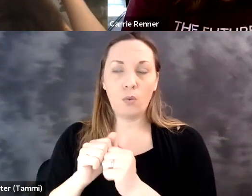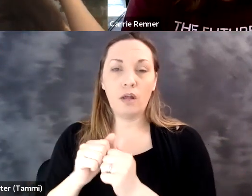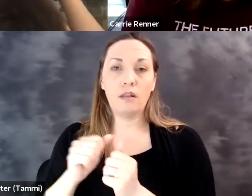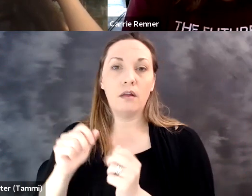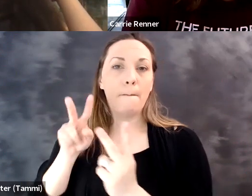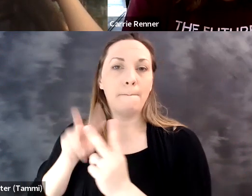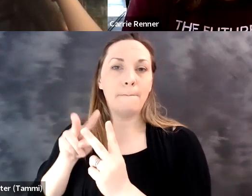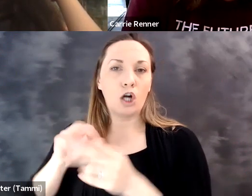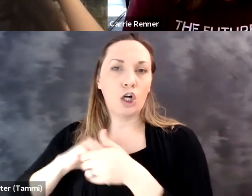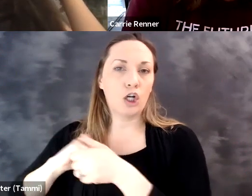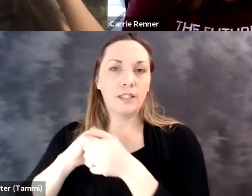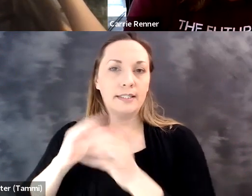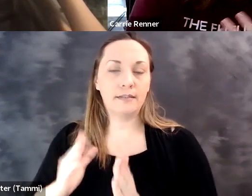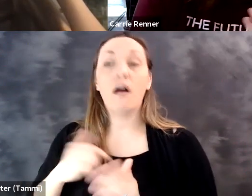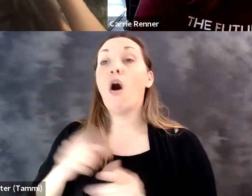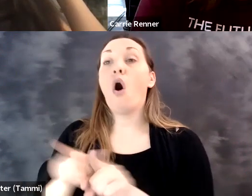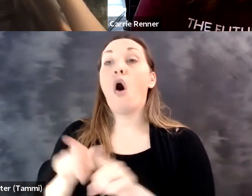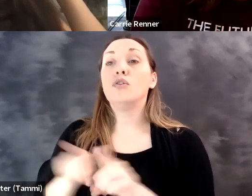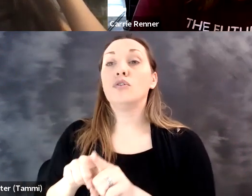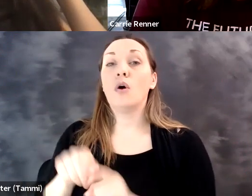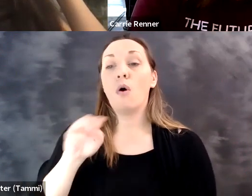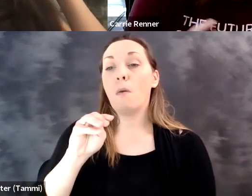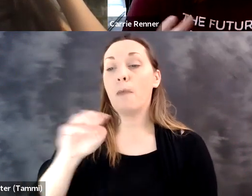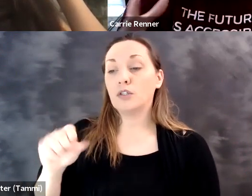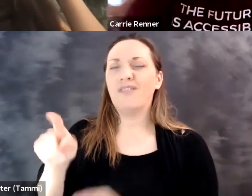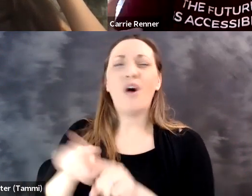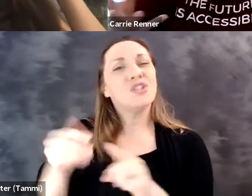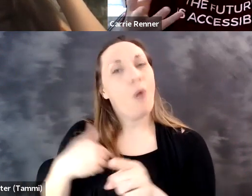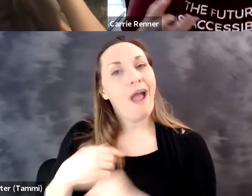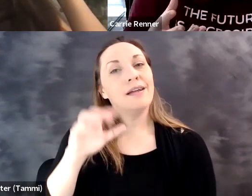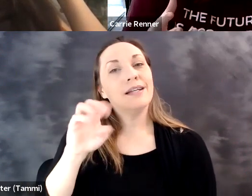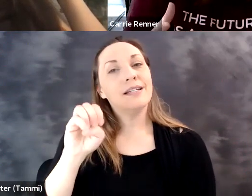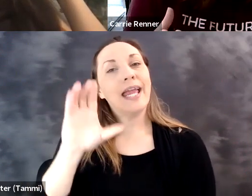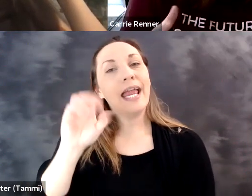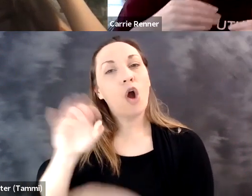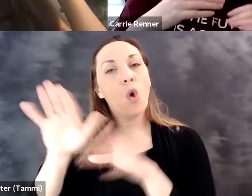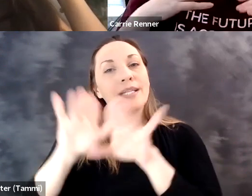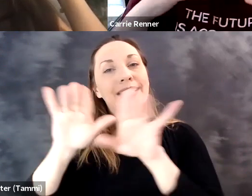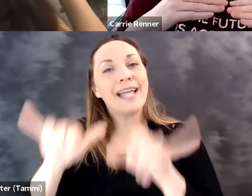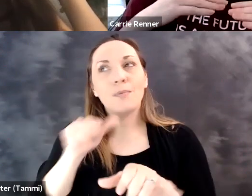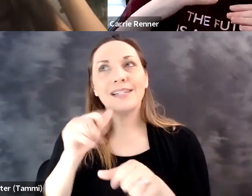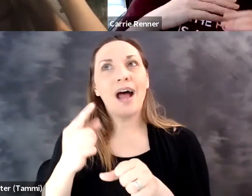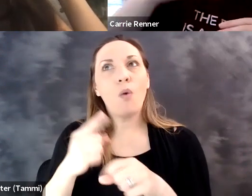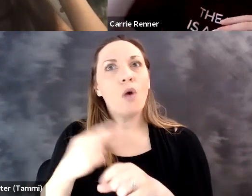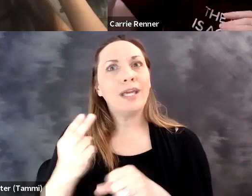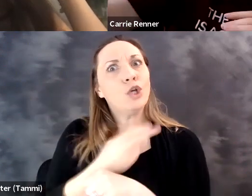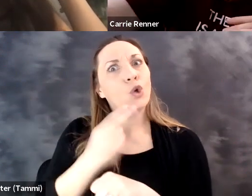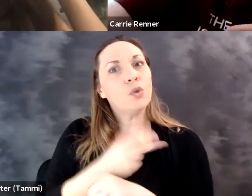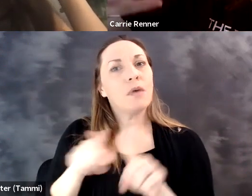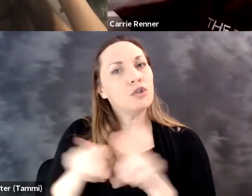with as partners. I think the other side, you know, is Microsoft has an ecosystem as well, so